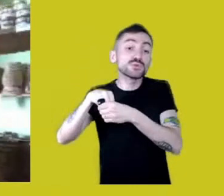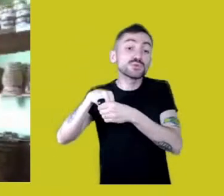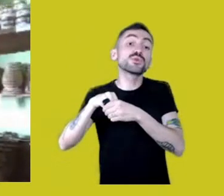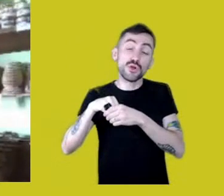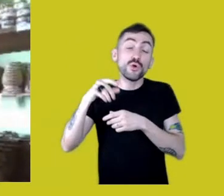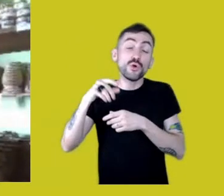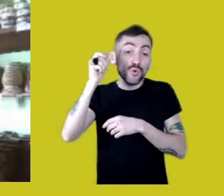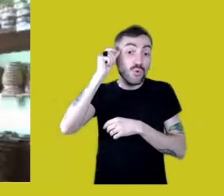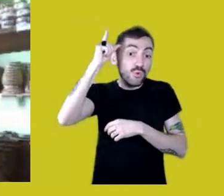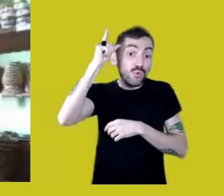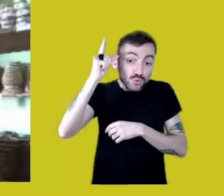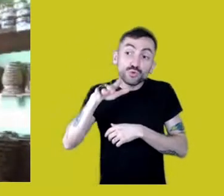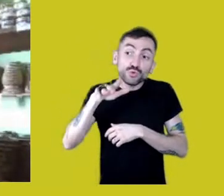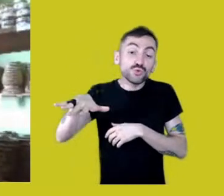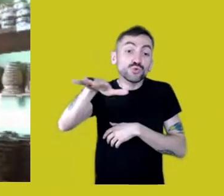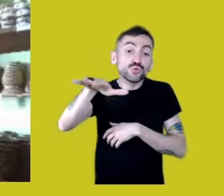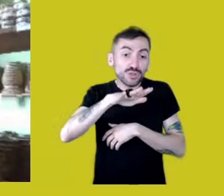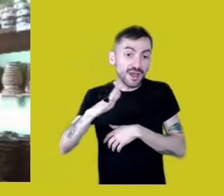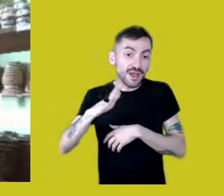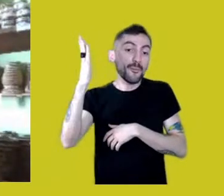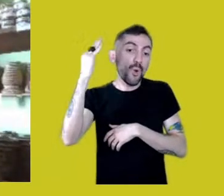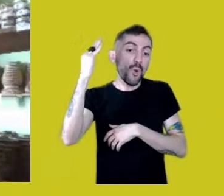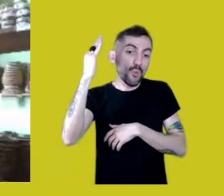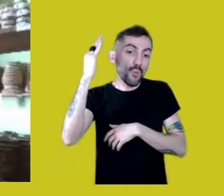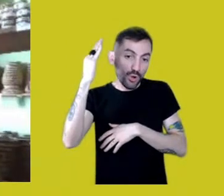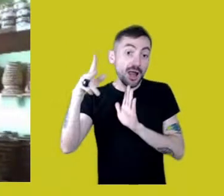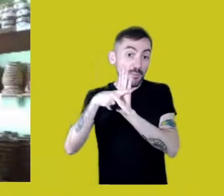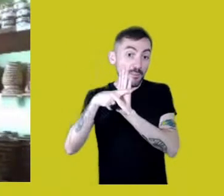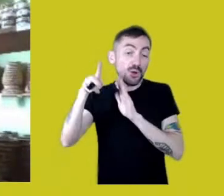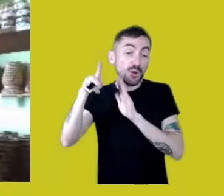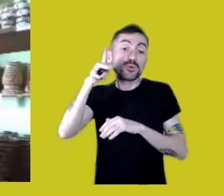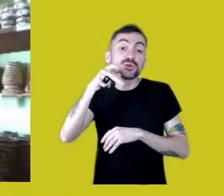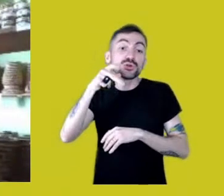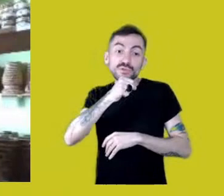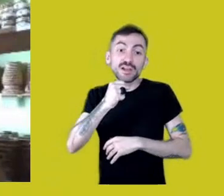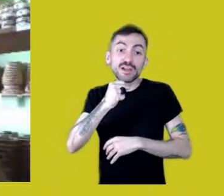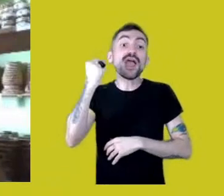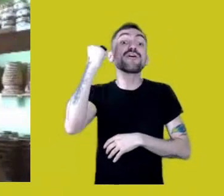is very strong, however, it’s not recognized as Mura.